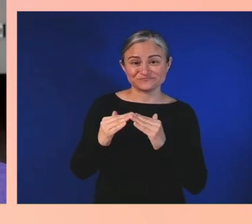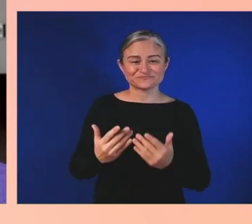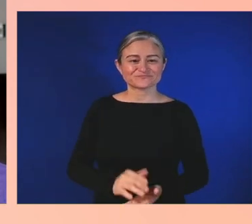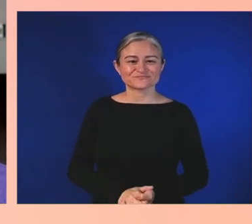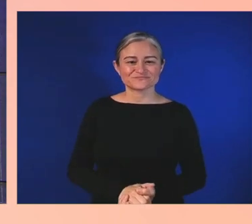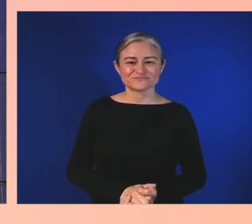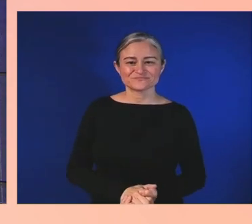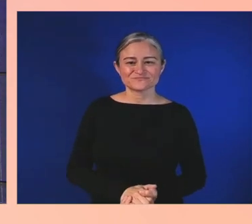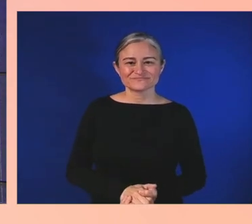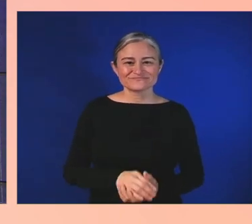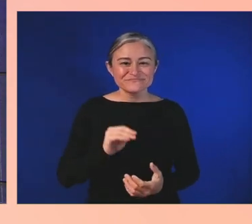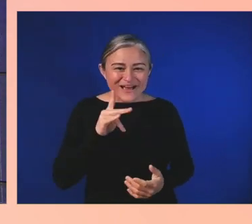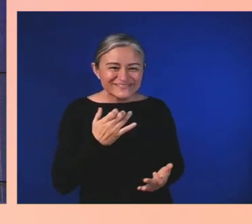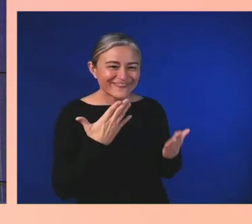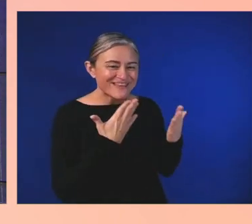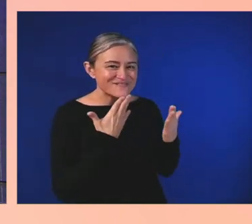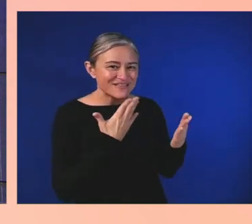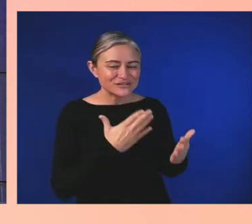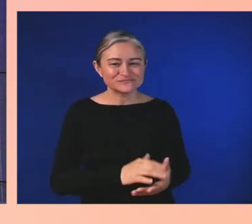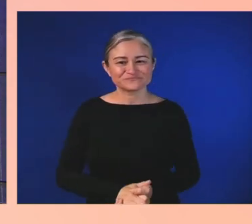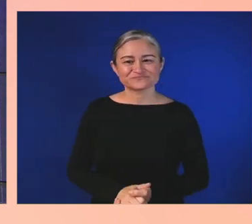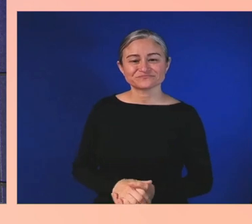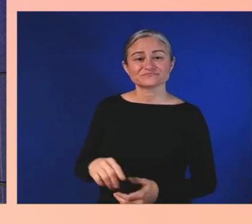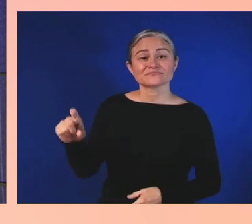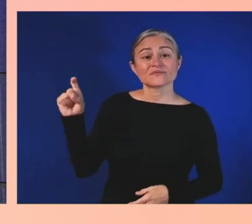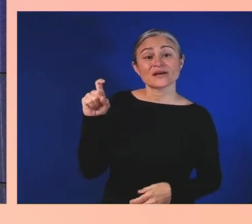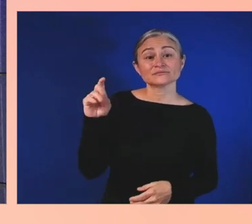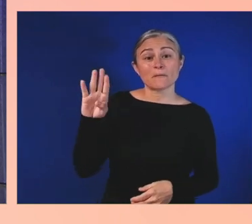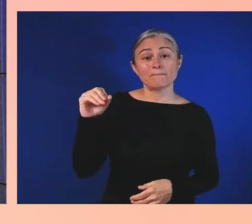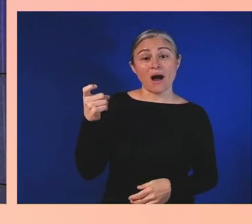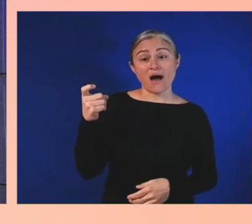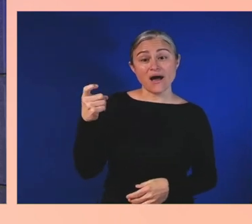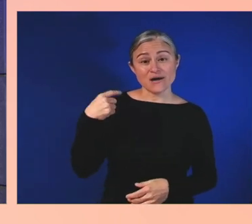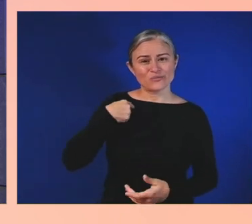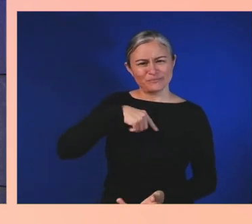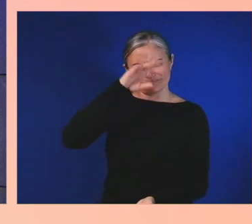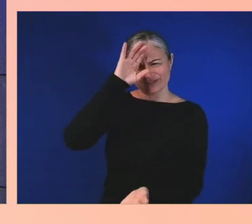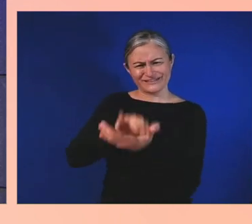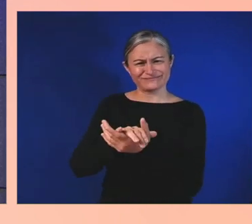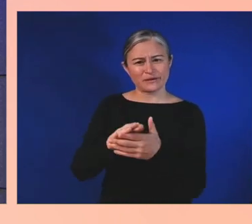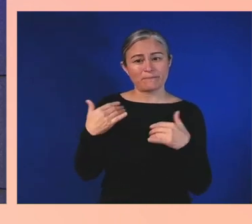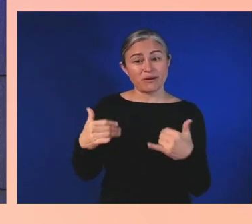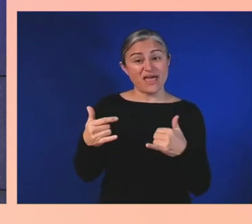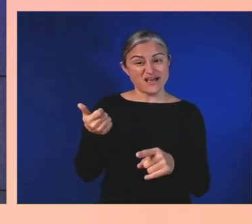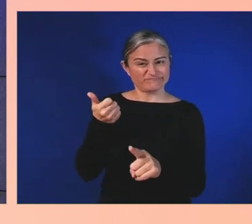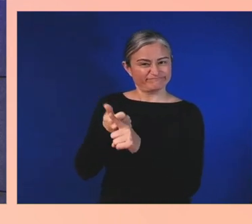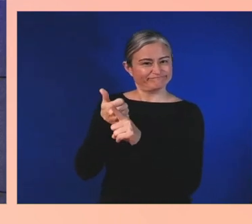believe the player is a fundamental need, which is why we constantly strive to create